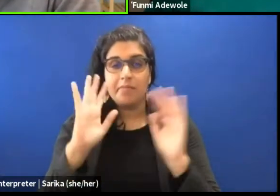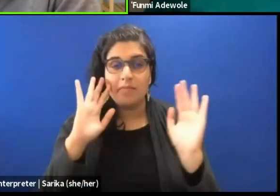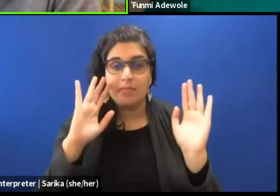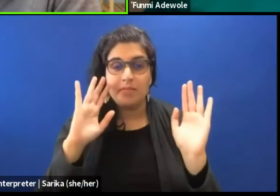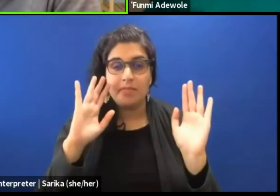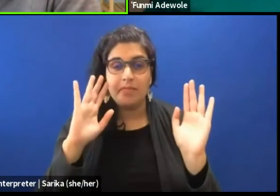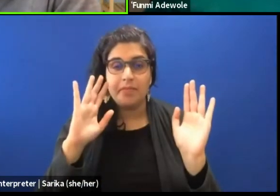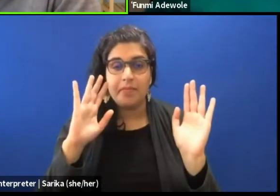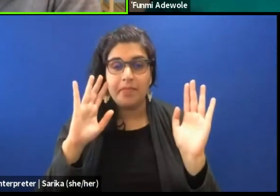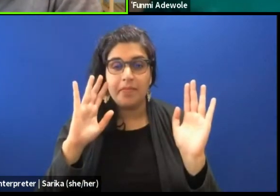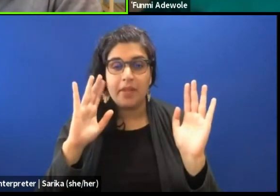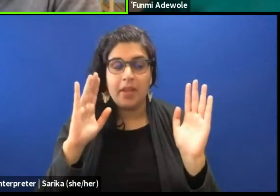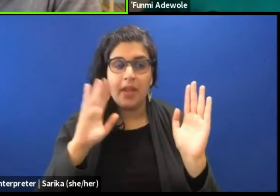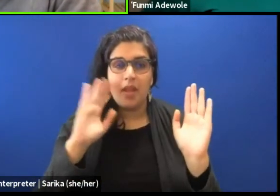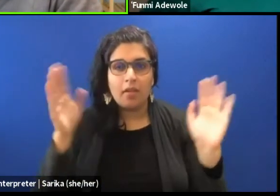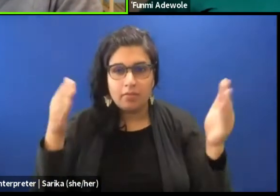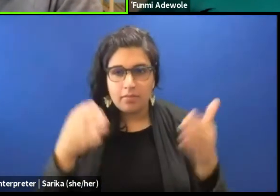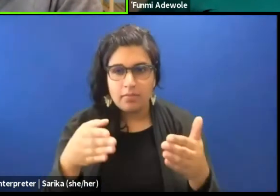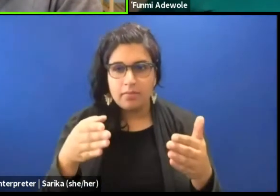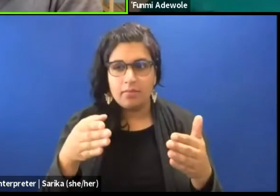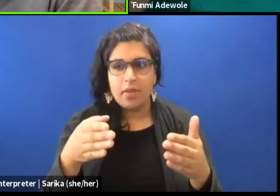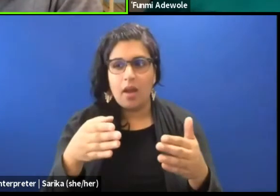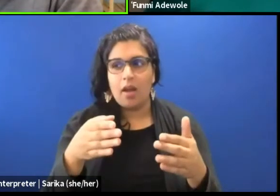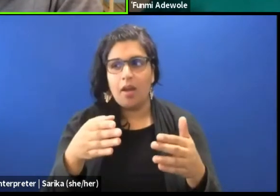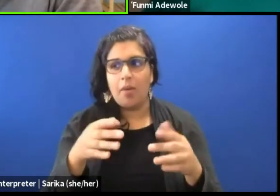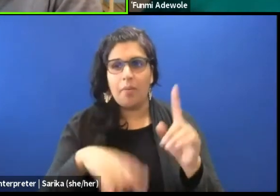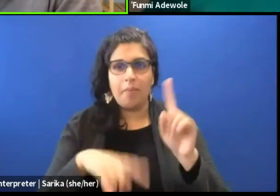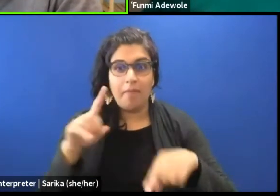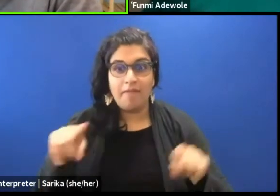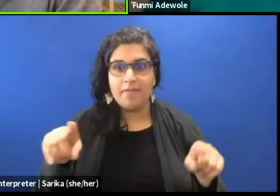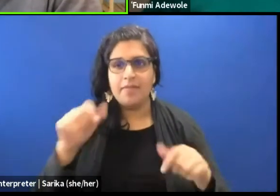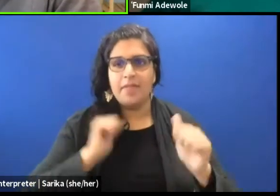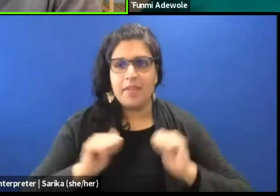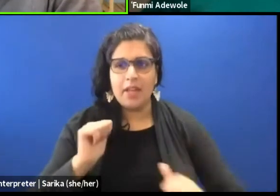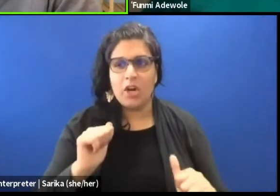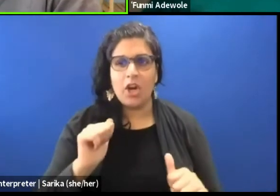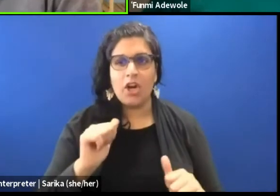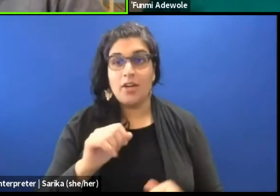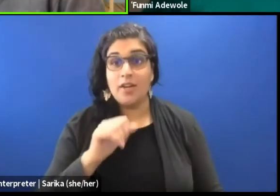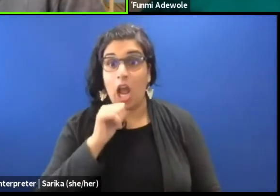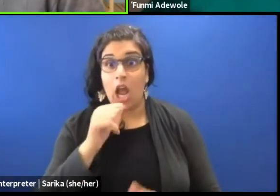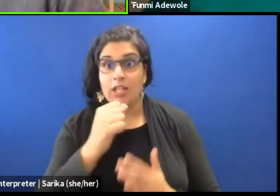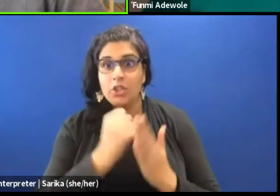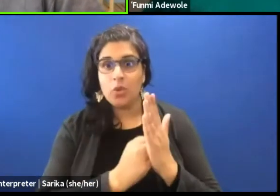unscripted pieces and all of that. I think there are many folks are working in that space.